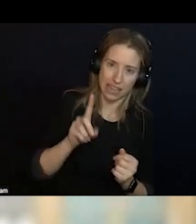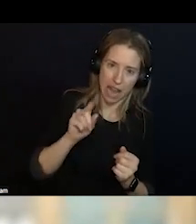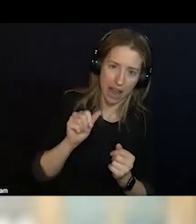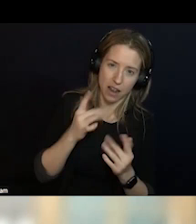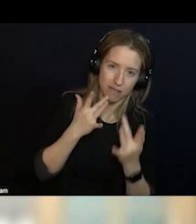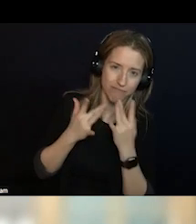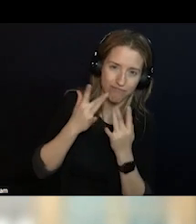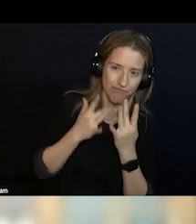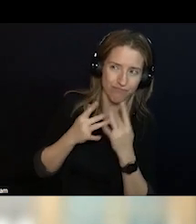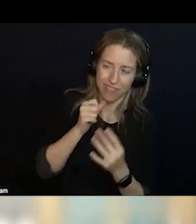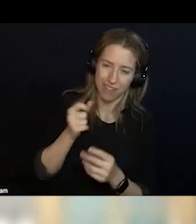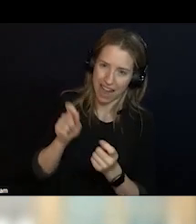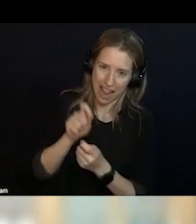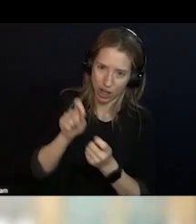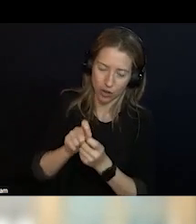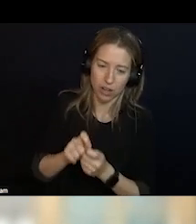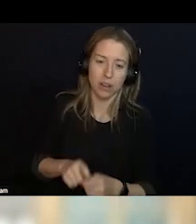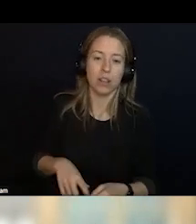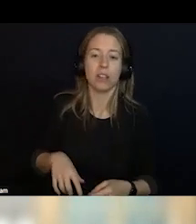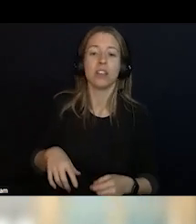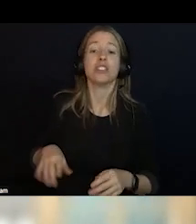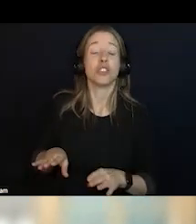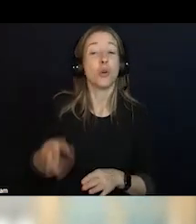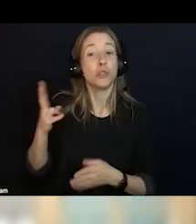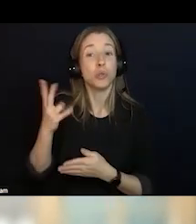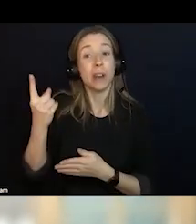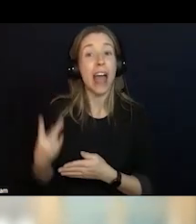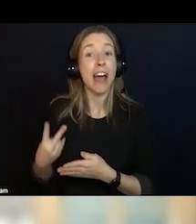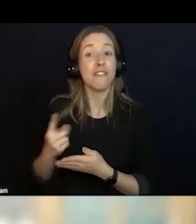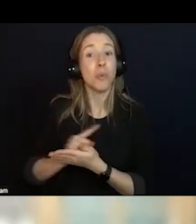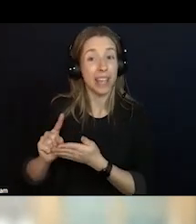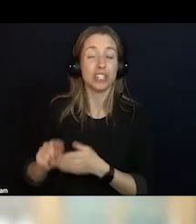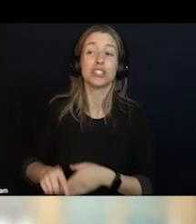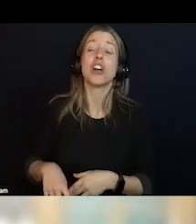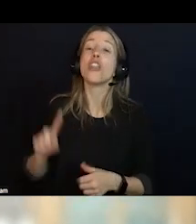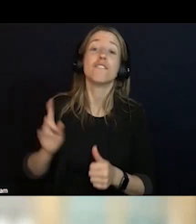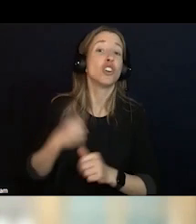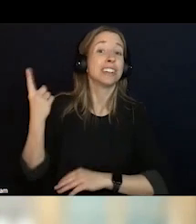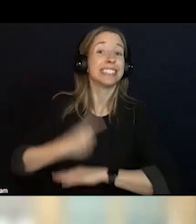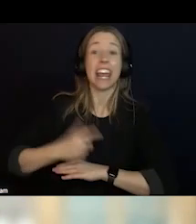13 ADMISSIONS THE FIRST DAY. 25 THE NEXT DAY AND THEN IT WAS 50